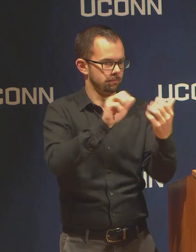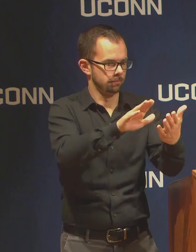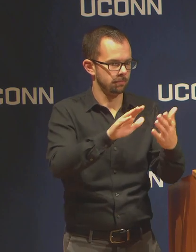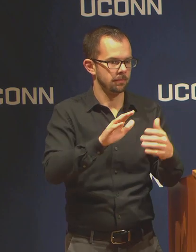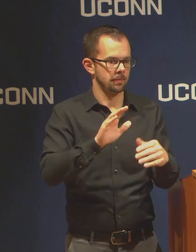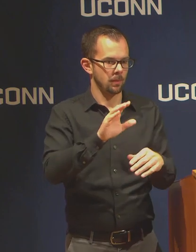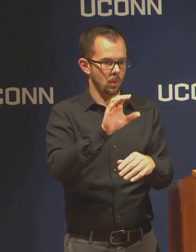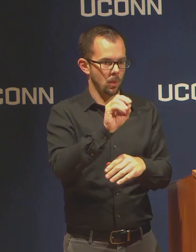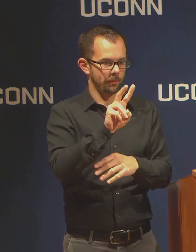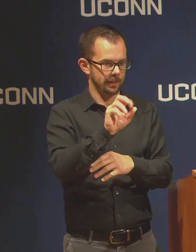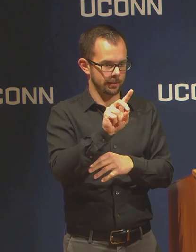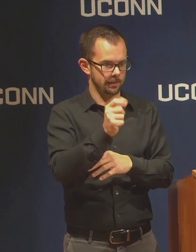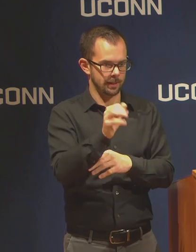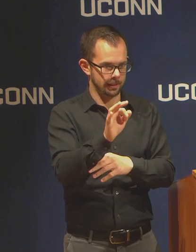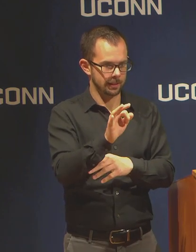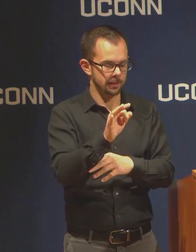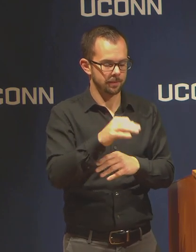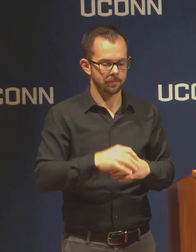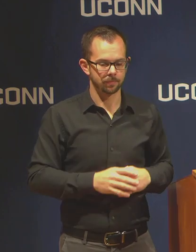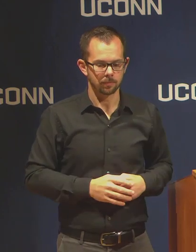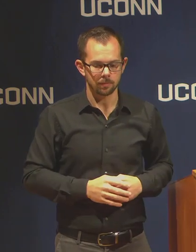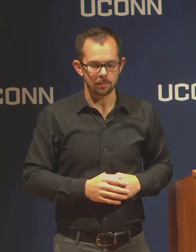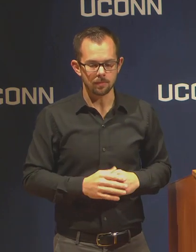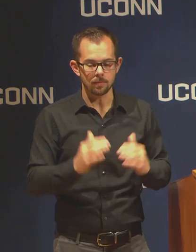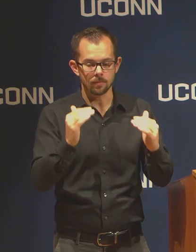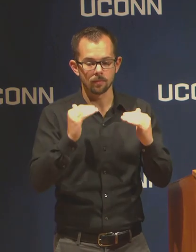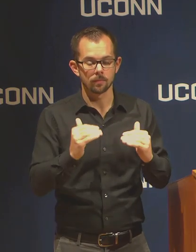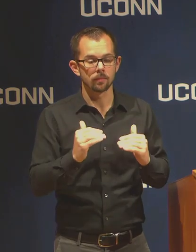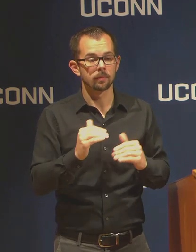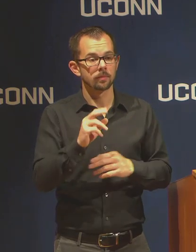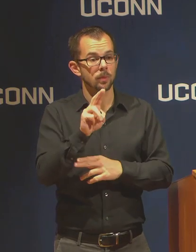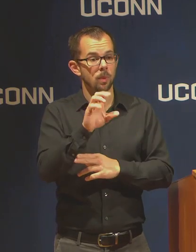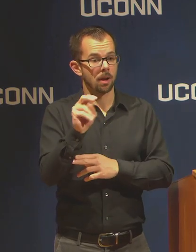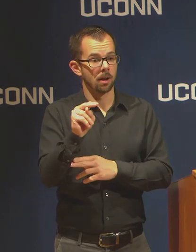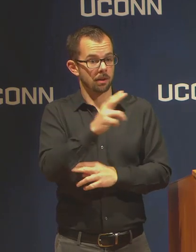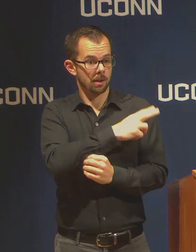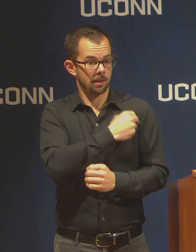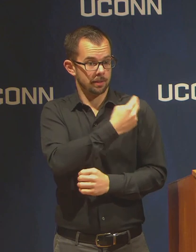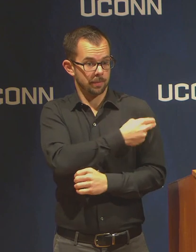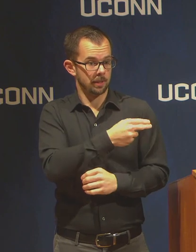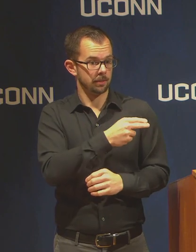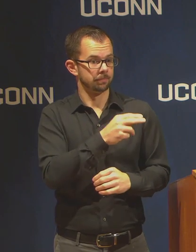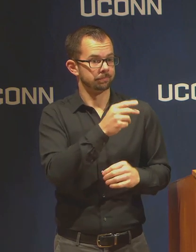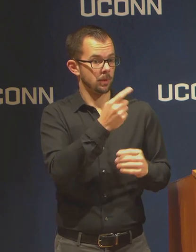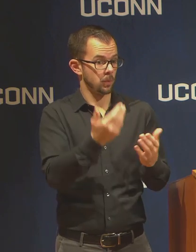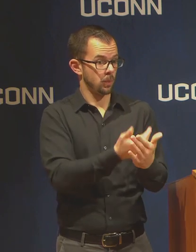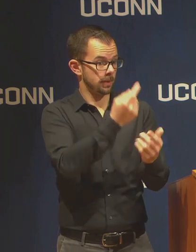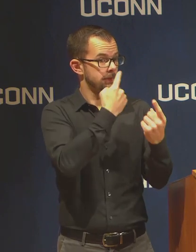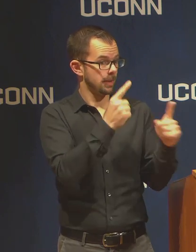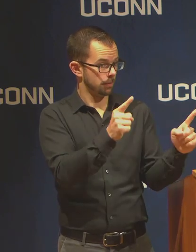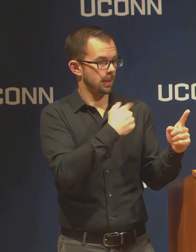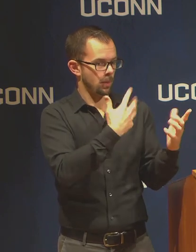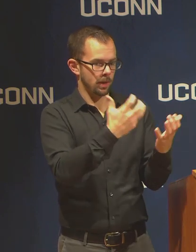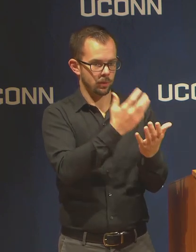A hotline